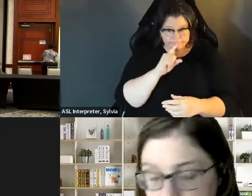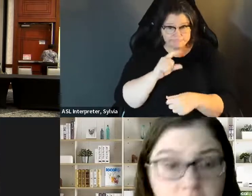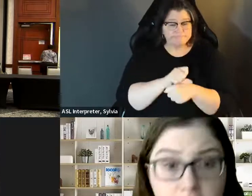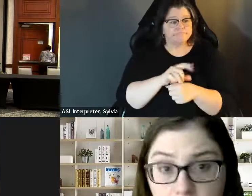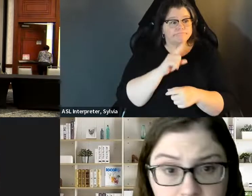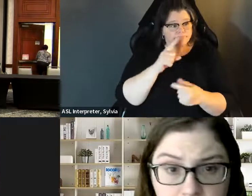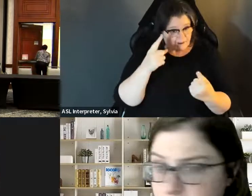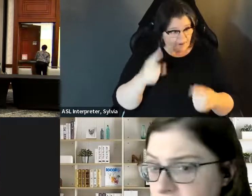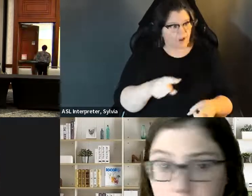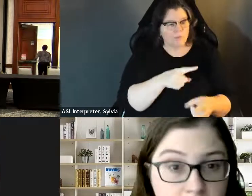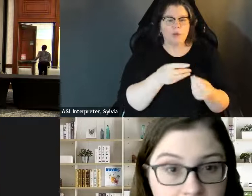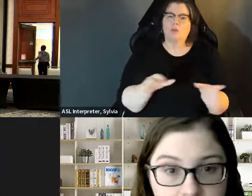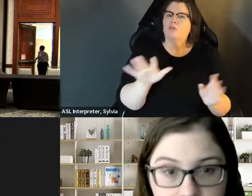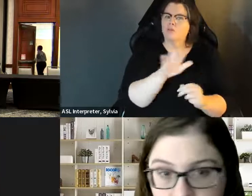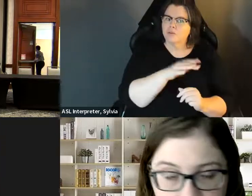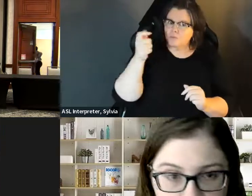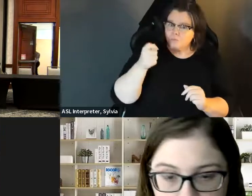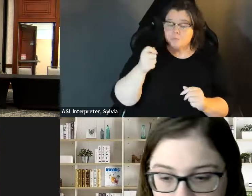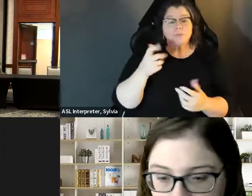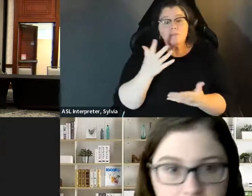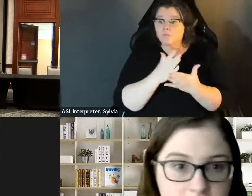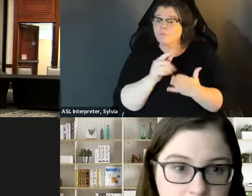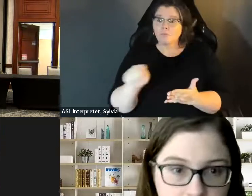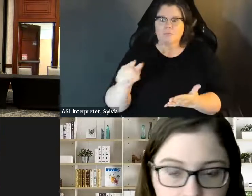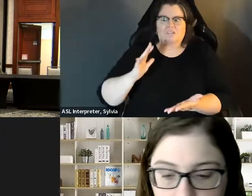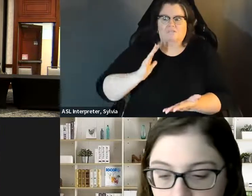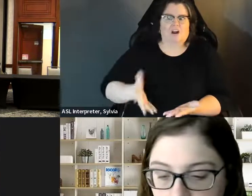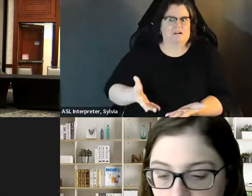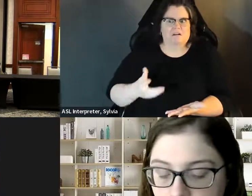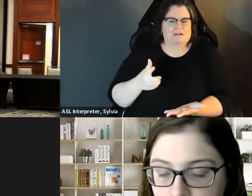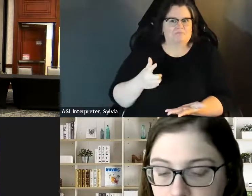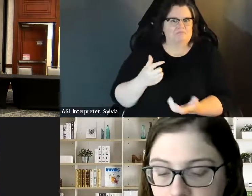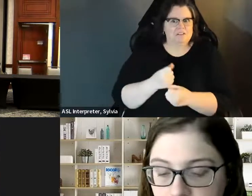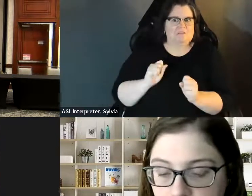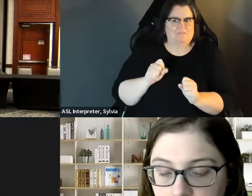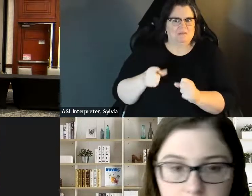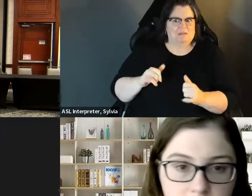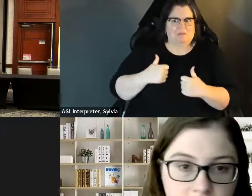I know of people who have run for office, who have lost their benefits. massive problem. I know of people who have run for office who have lost their benefits because of this. There are